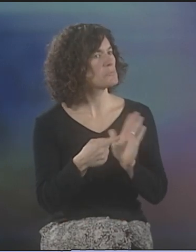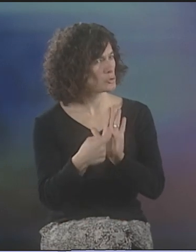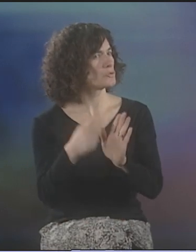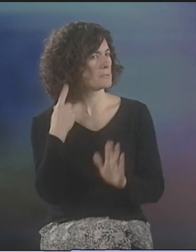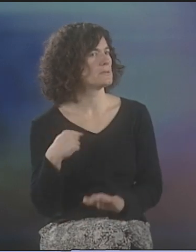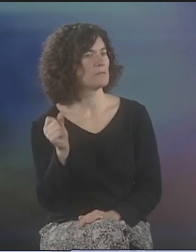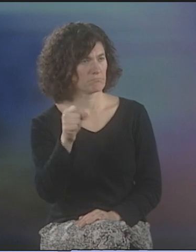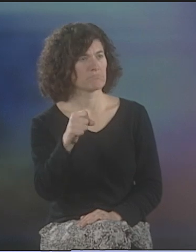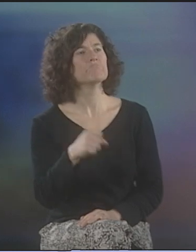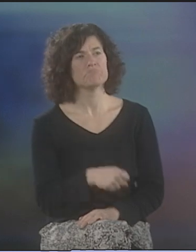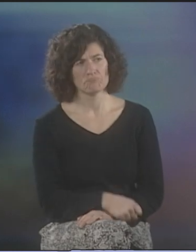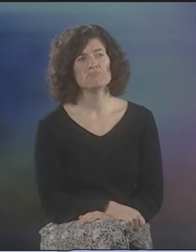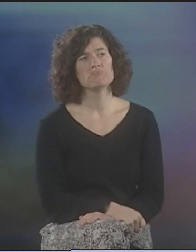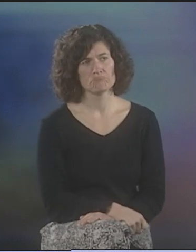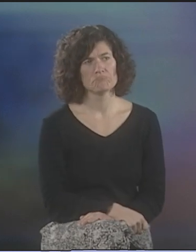YUP. SOMETIMES I WOULD SHOW DEBBIE.